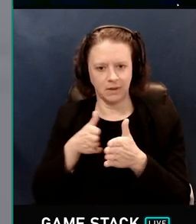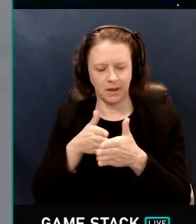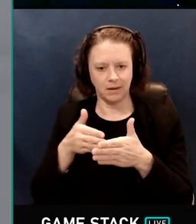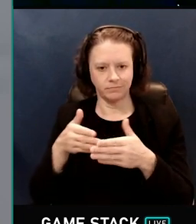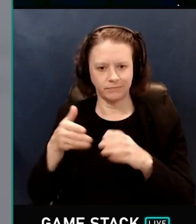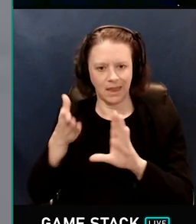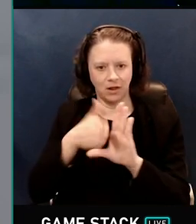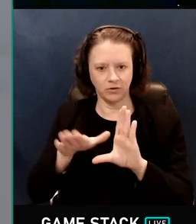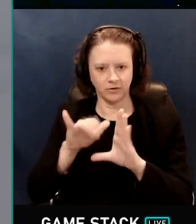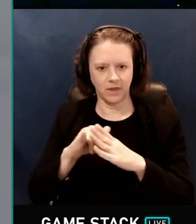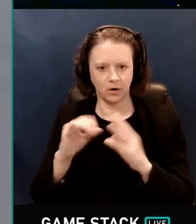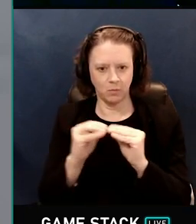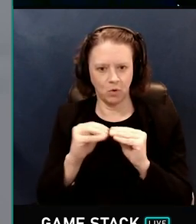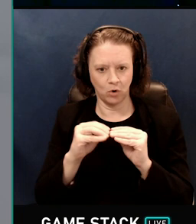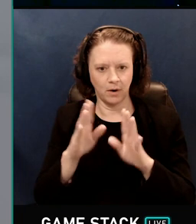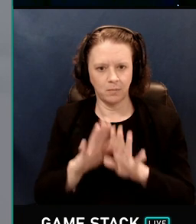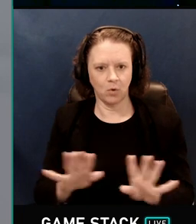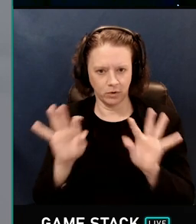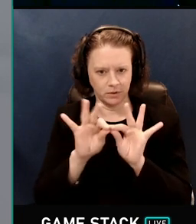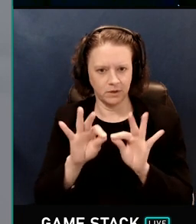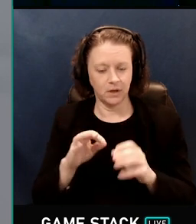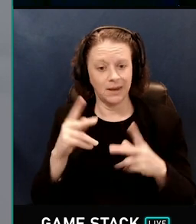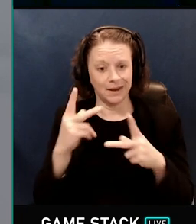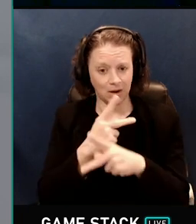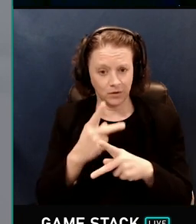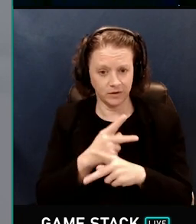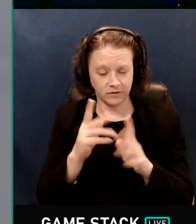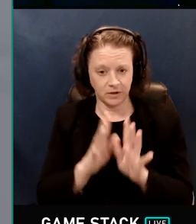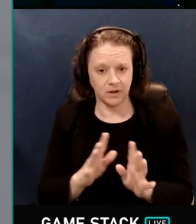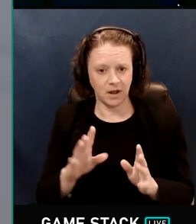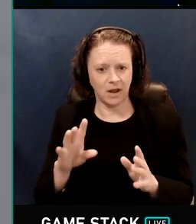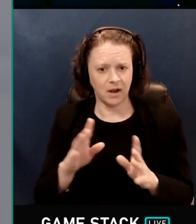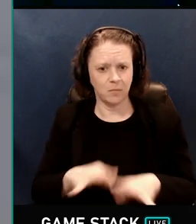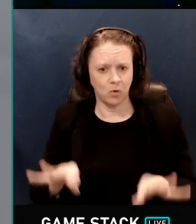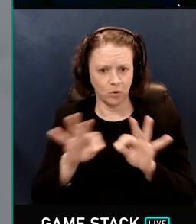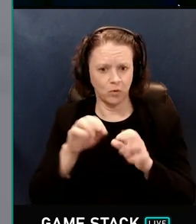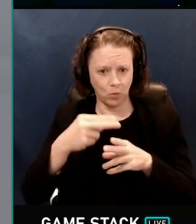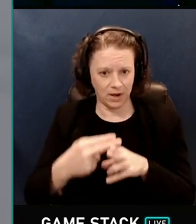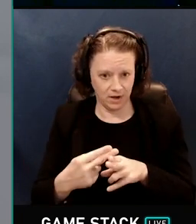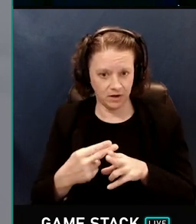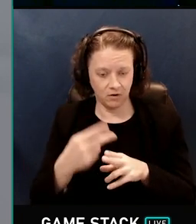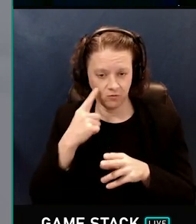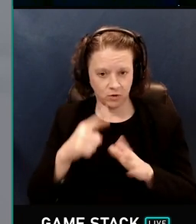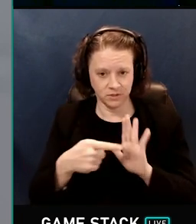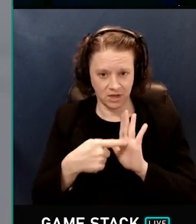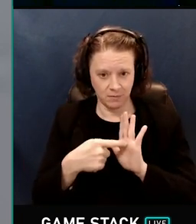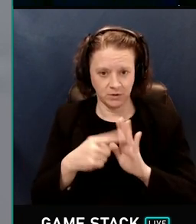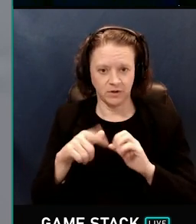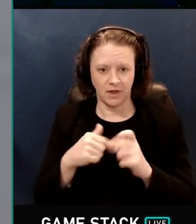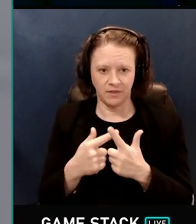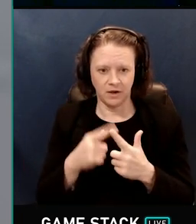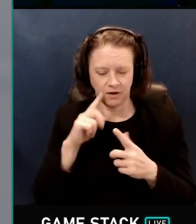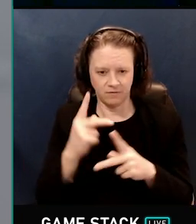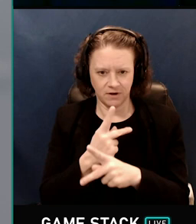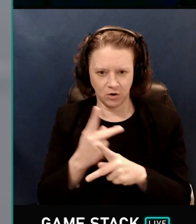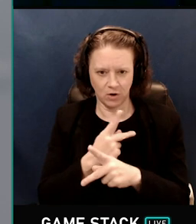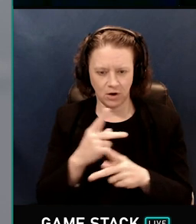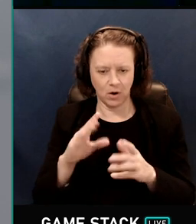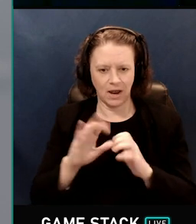But it also calculates an appropriate weight for the samples, so that the result remains unbiased. Like this.